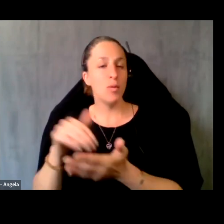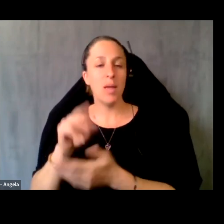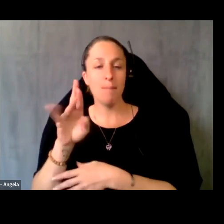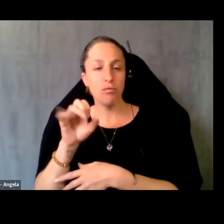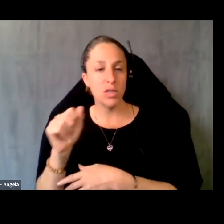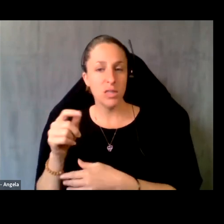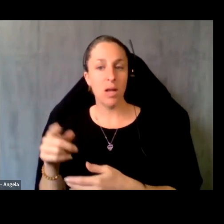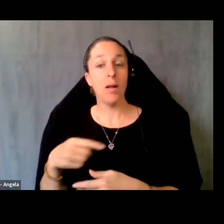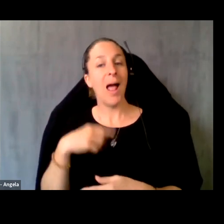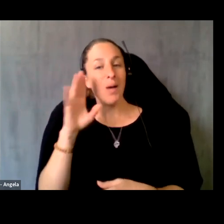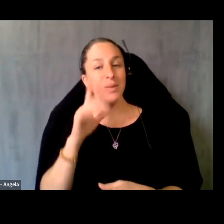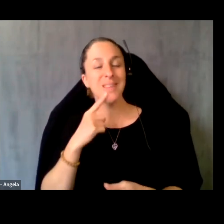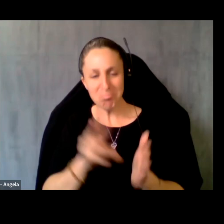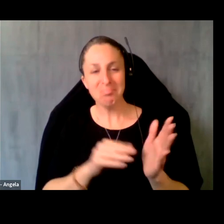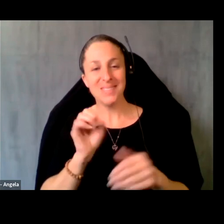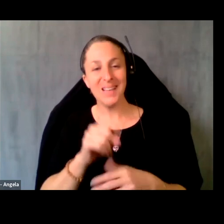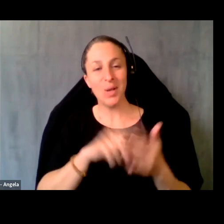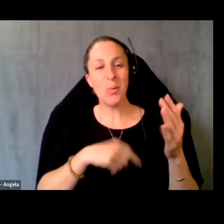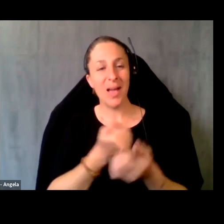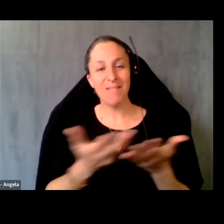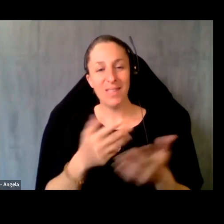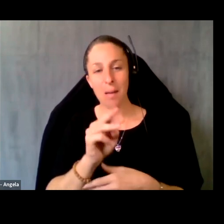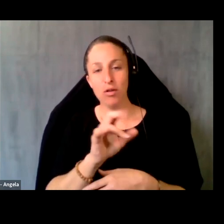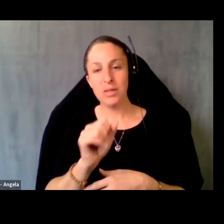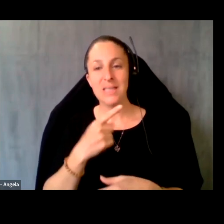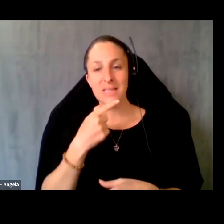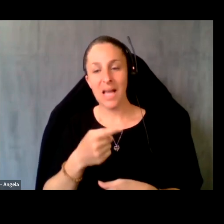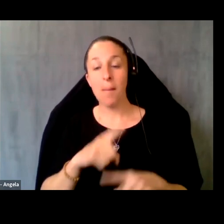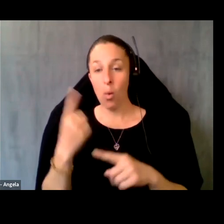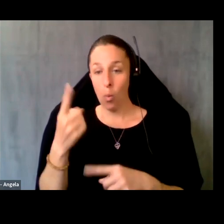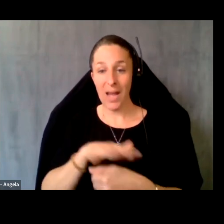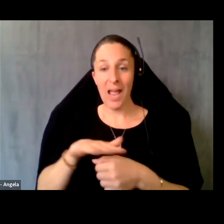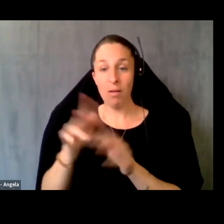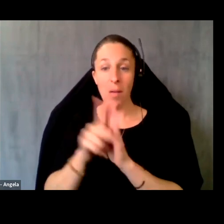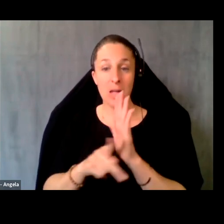say ditto to everything Marissa covered, but at one area policy that I also do want to highlight